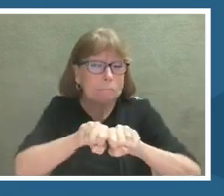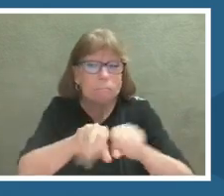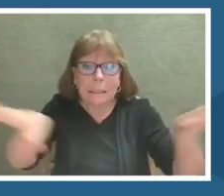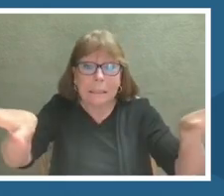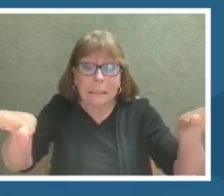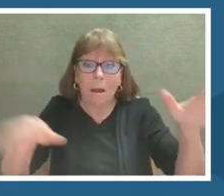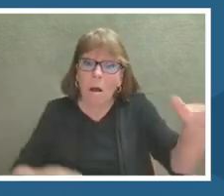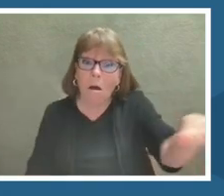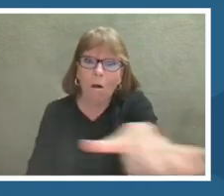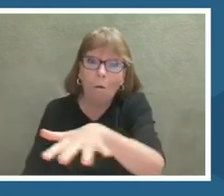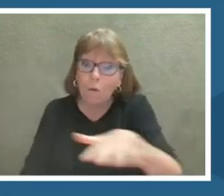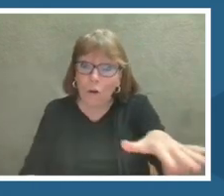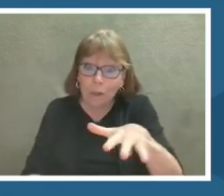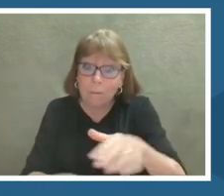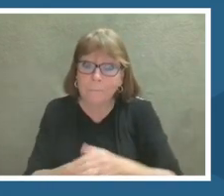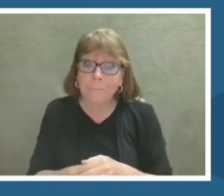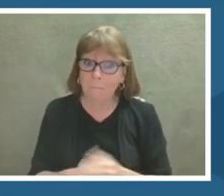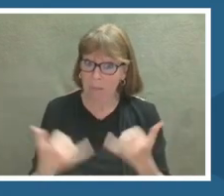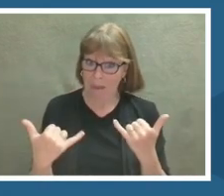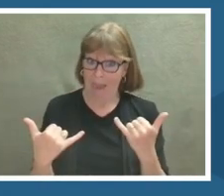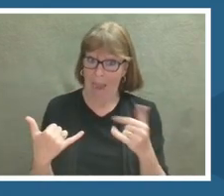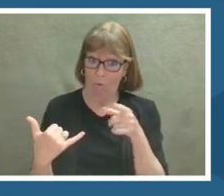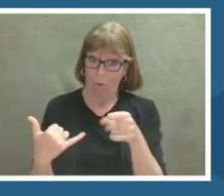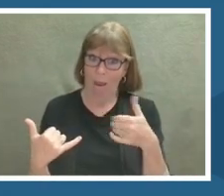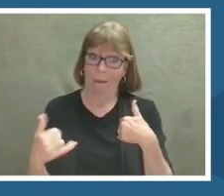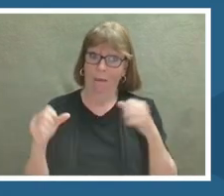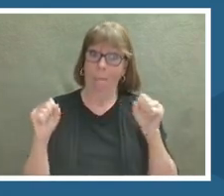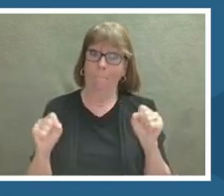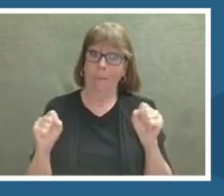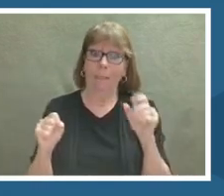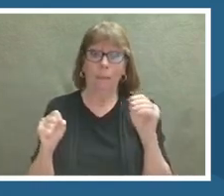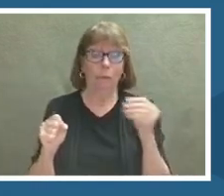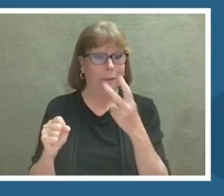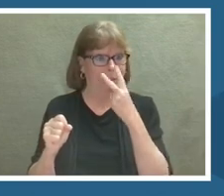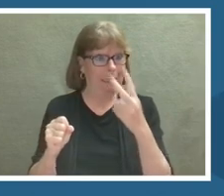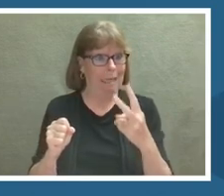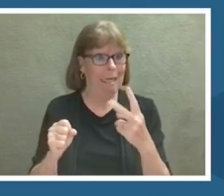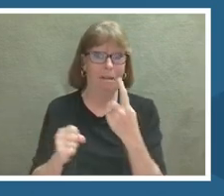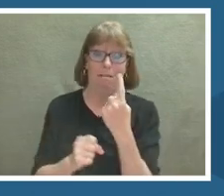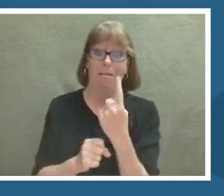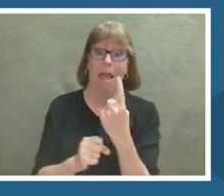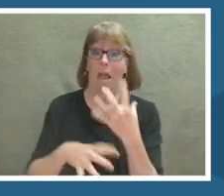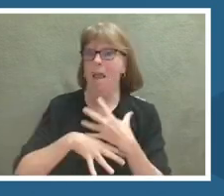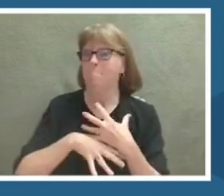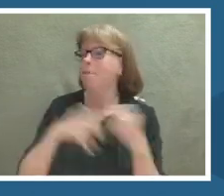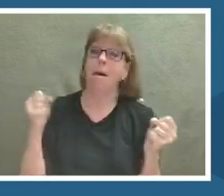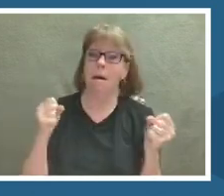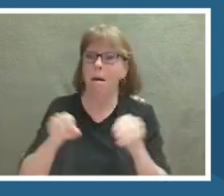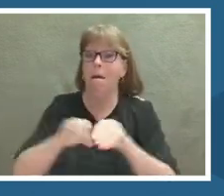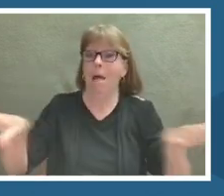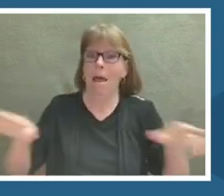Now you have the ability to explore the aftermath of one such violent explosion and manipulate